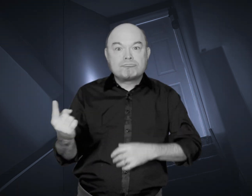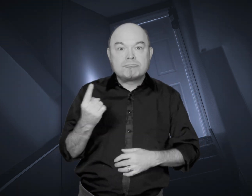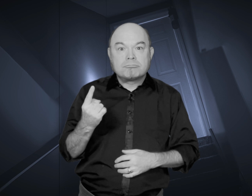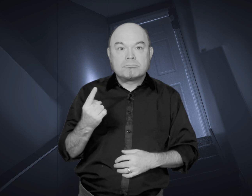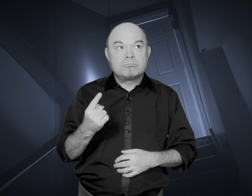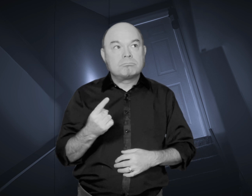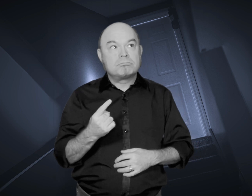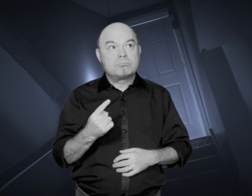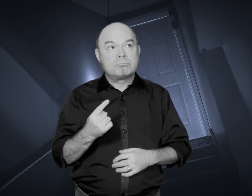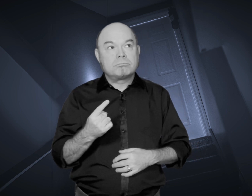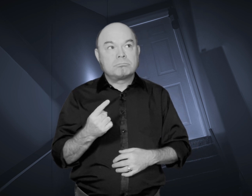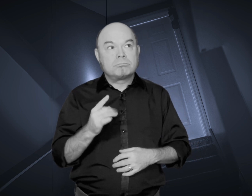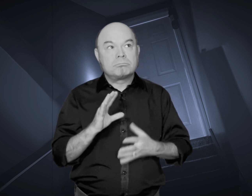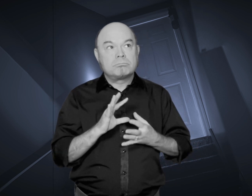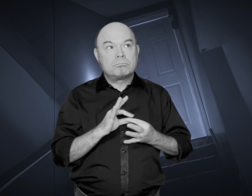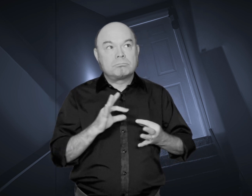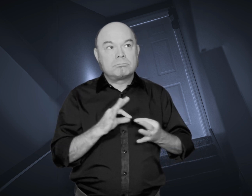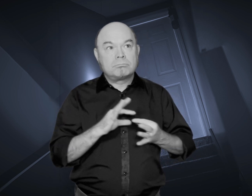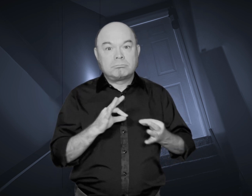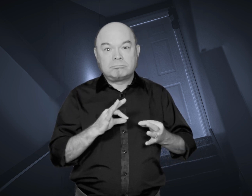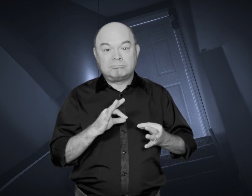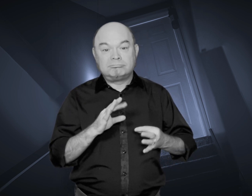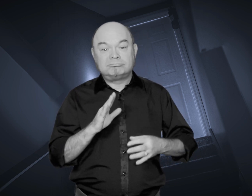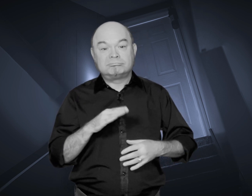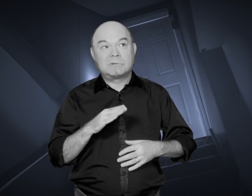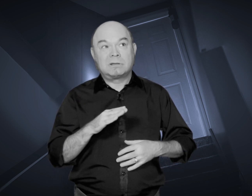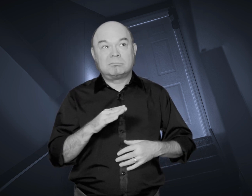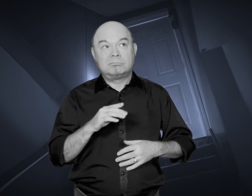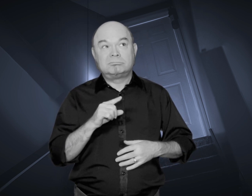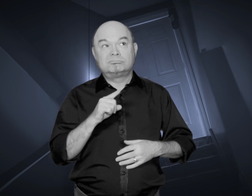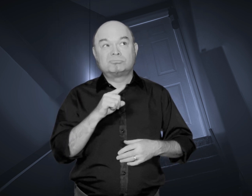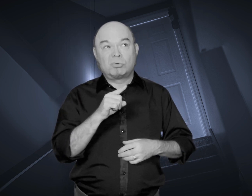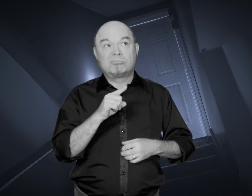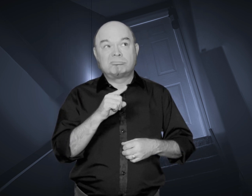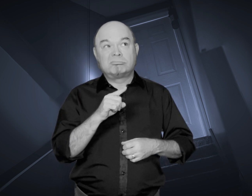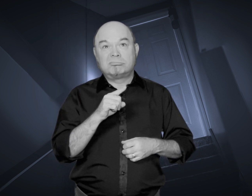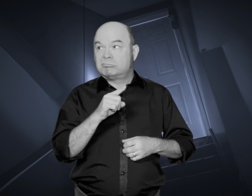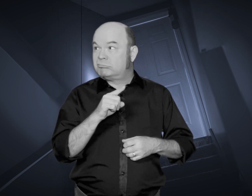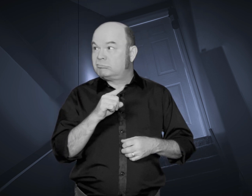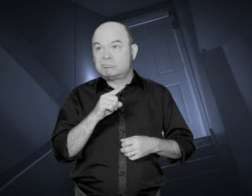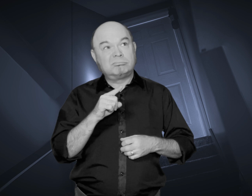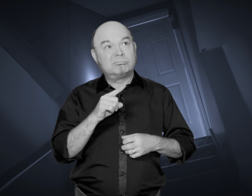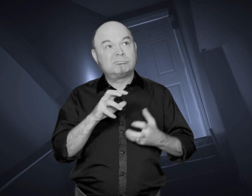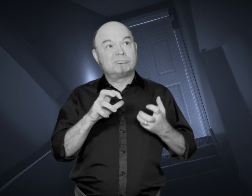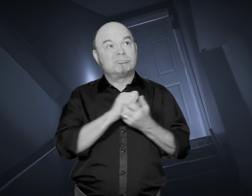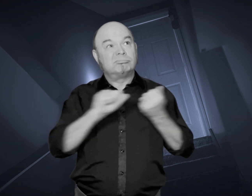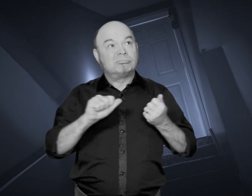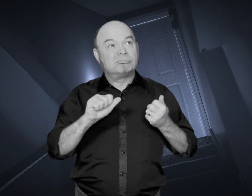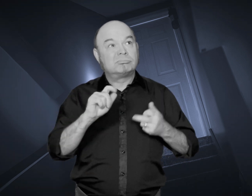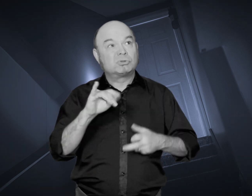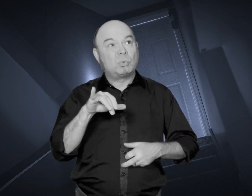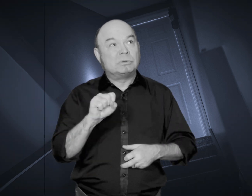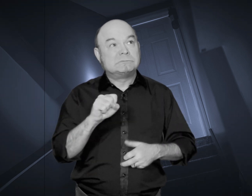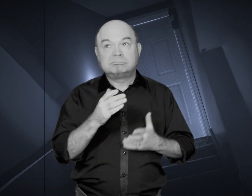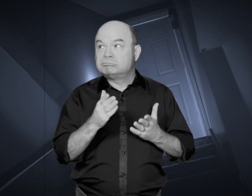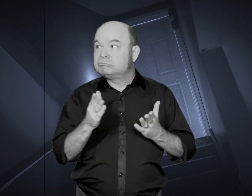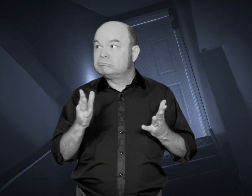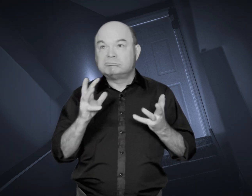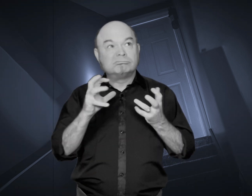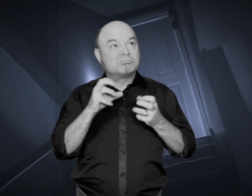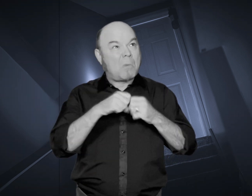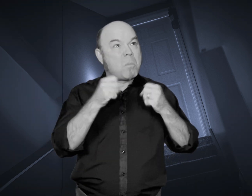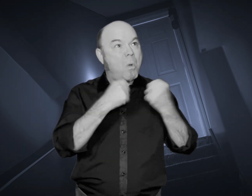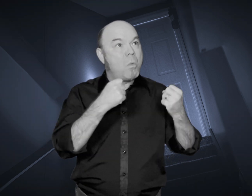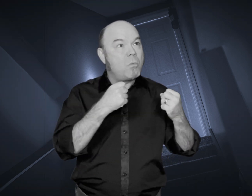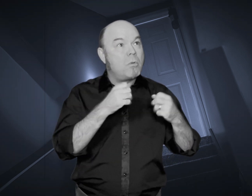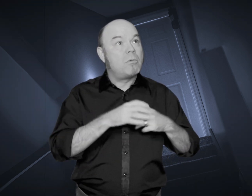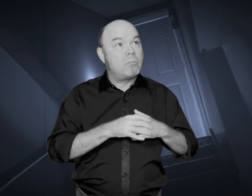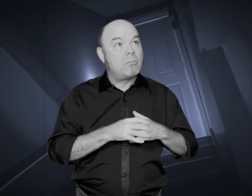It moved toward the family and spoke, “You broke the toys.